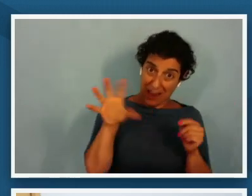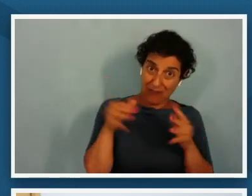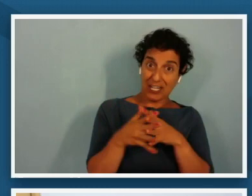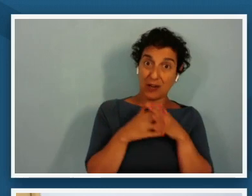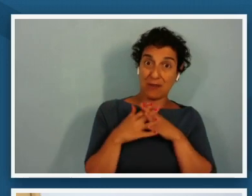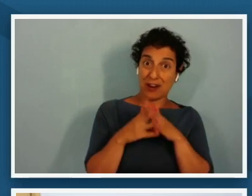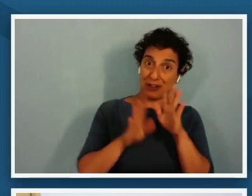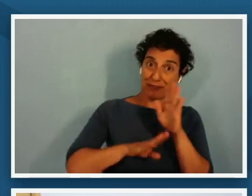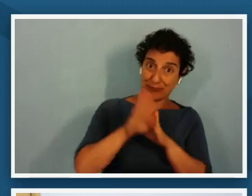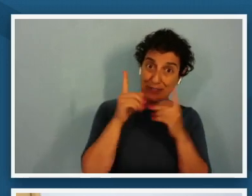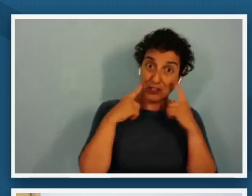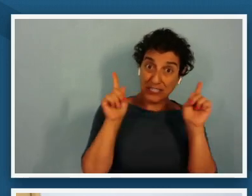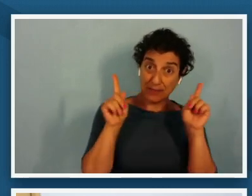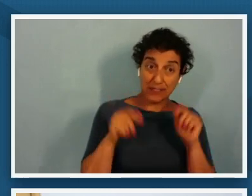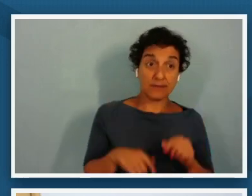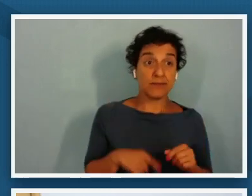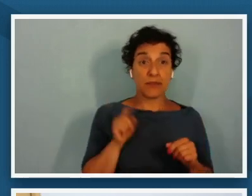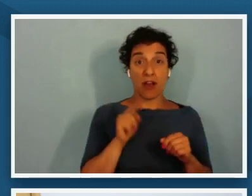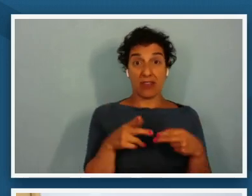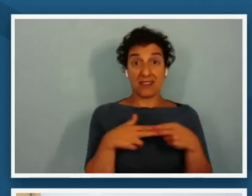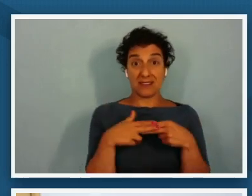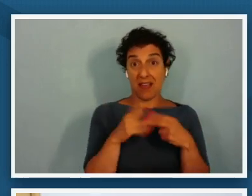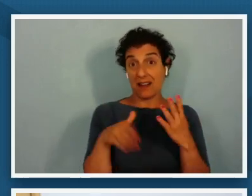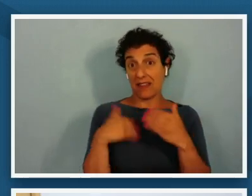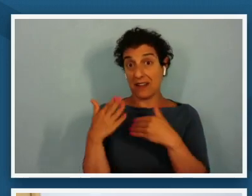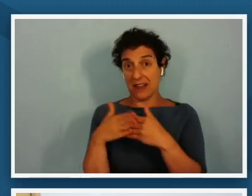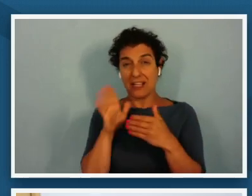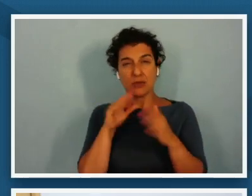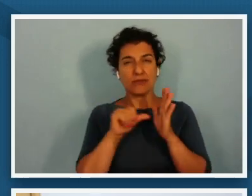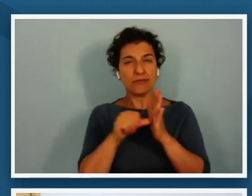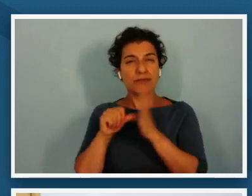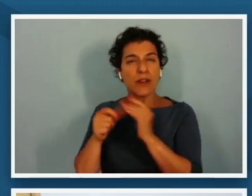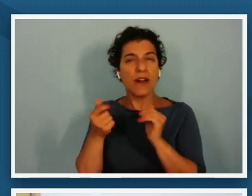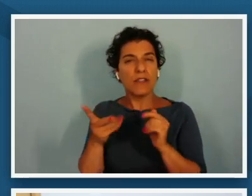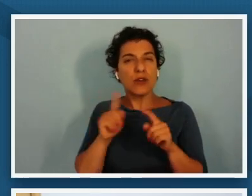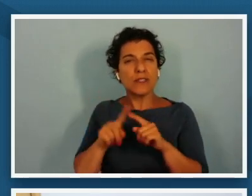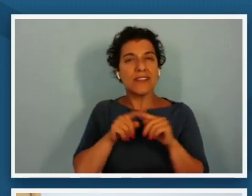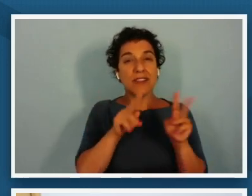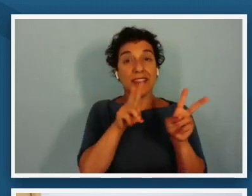on this slide and the next we're going to highlight a few of the themes of